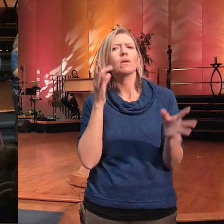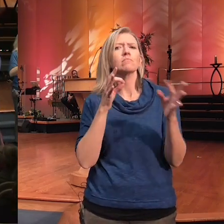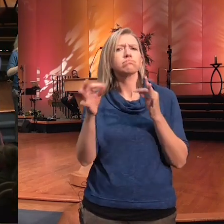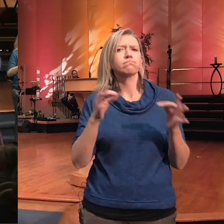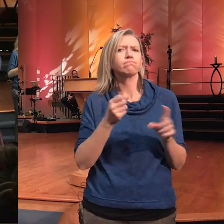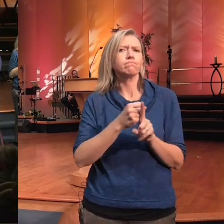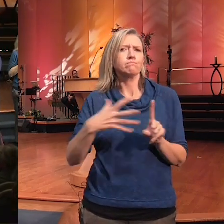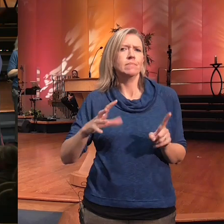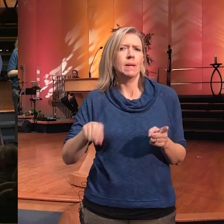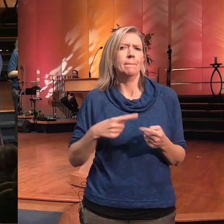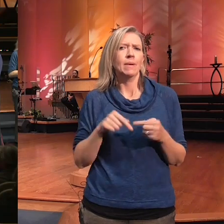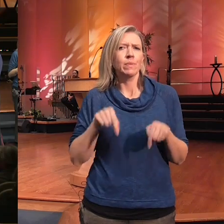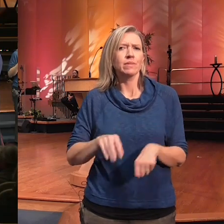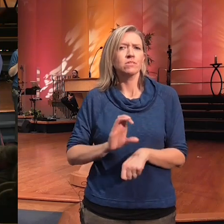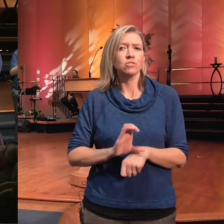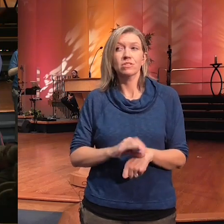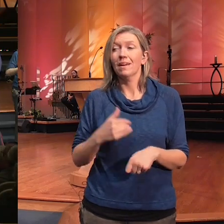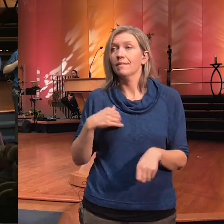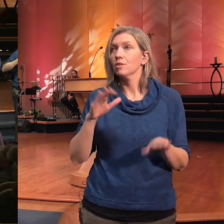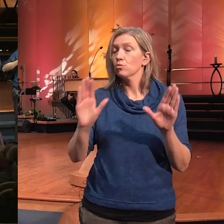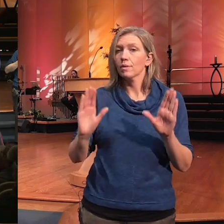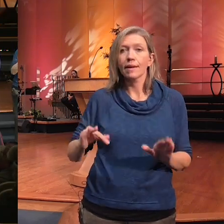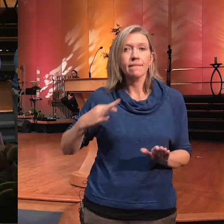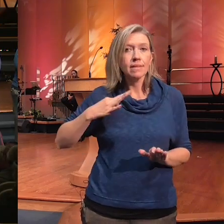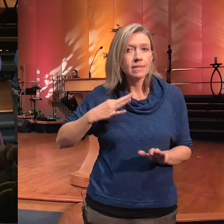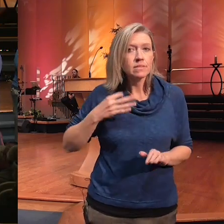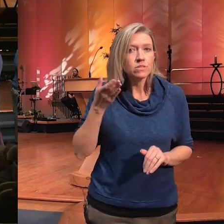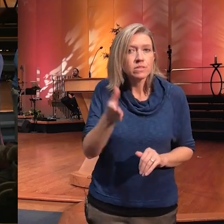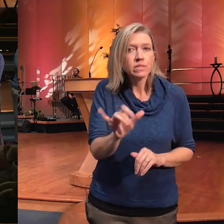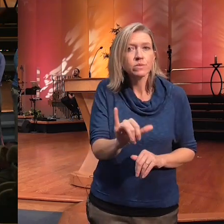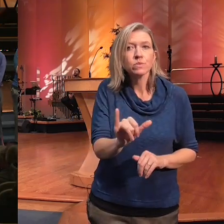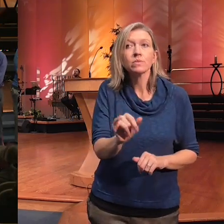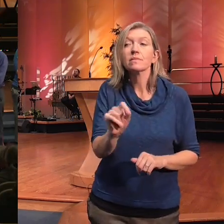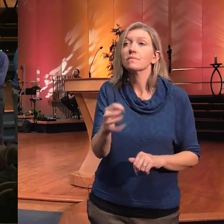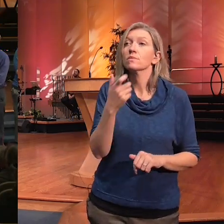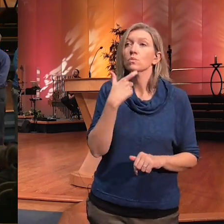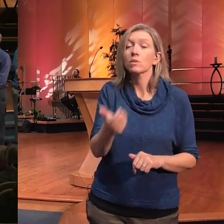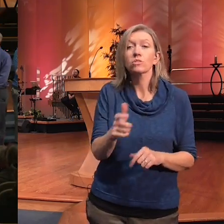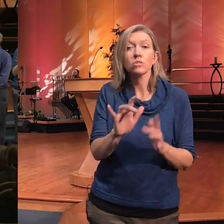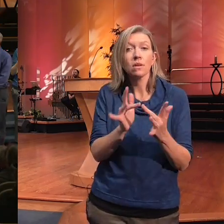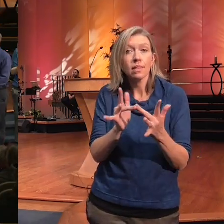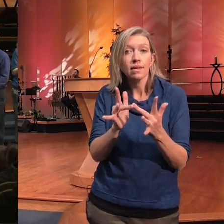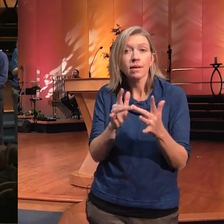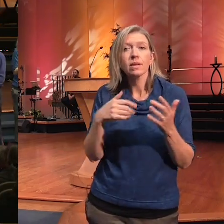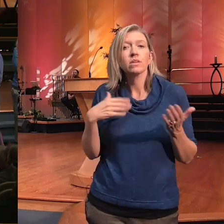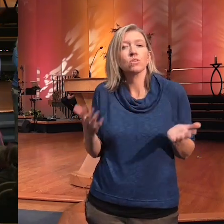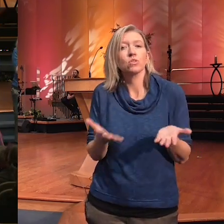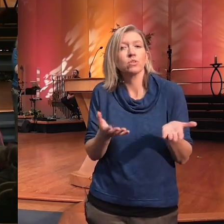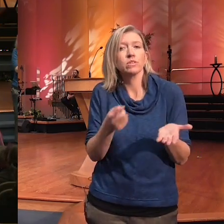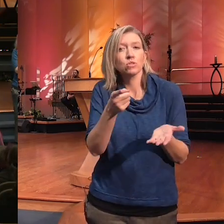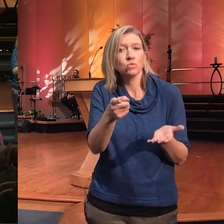some great volunteers there also for those those of you online I encourage you to go online and